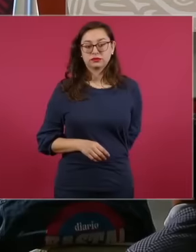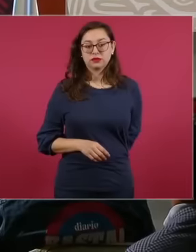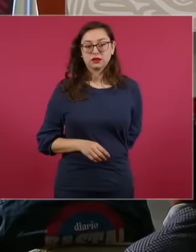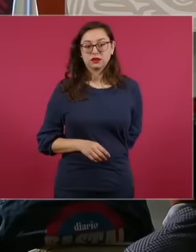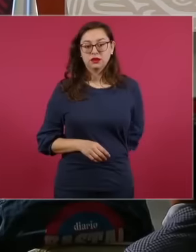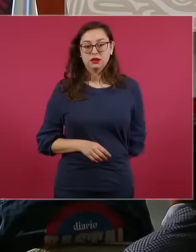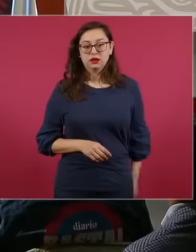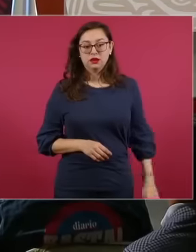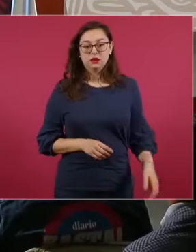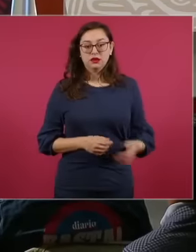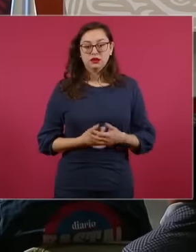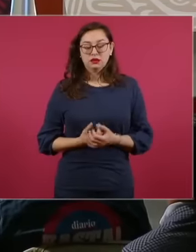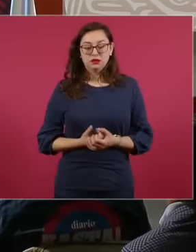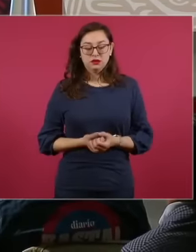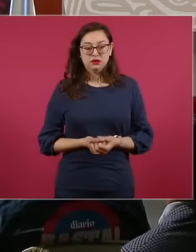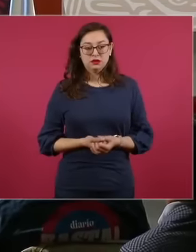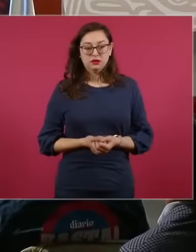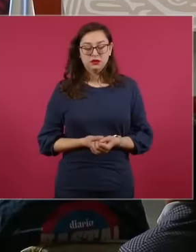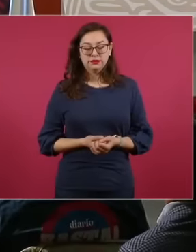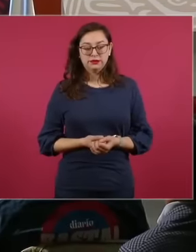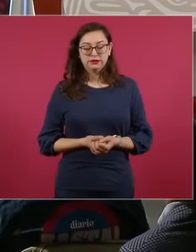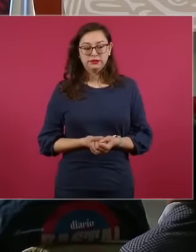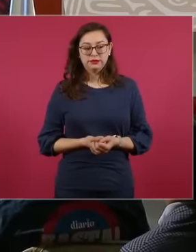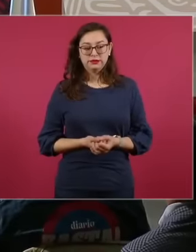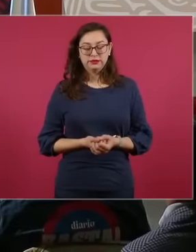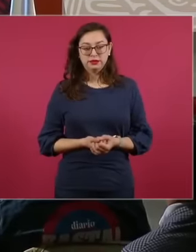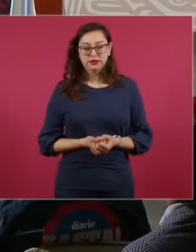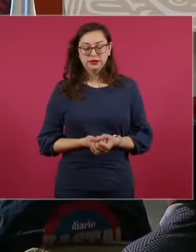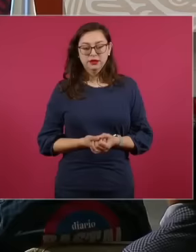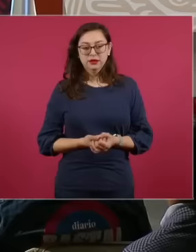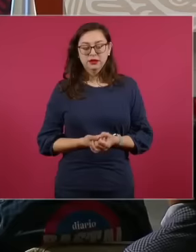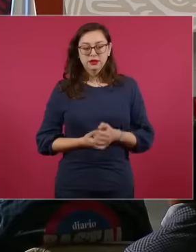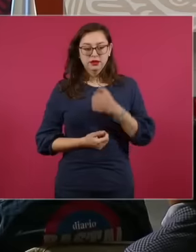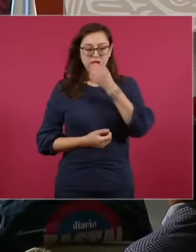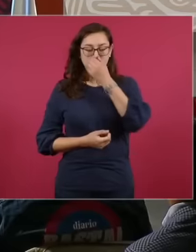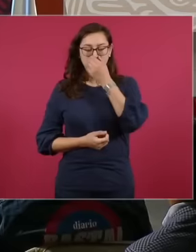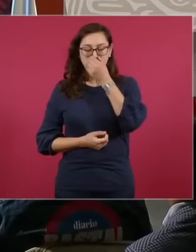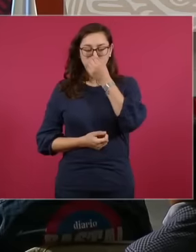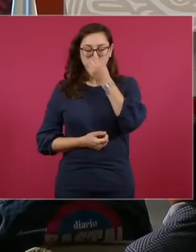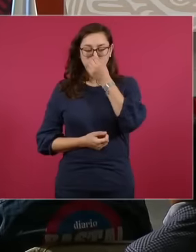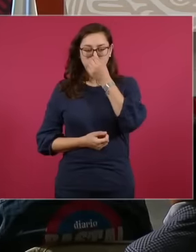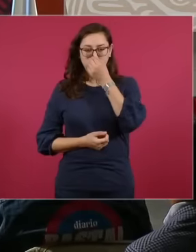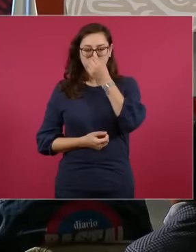up May 12